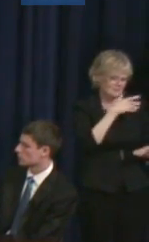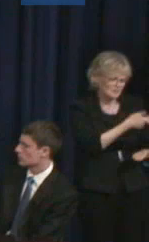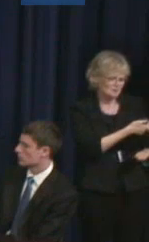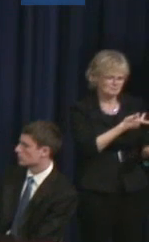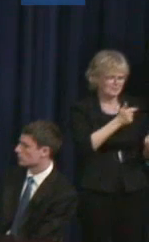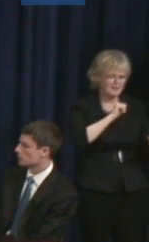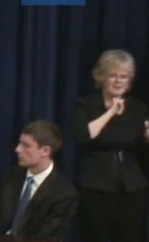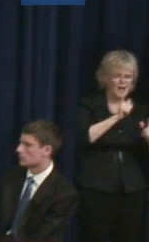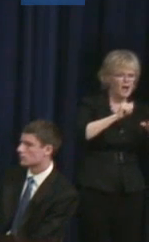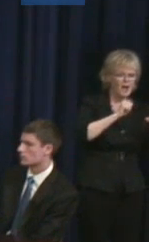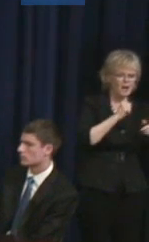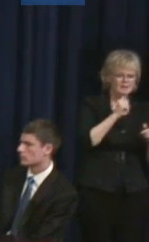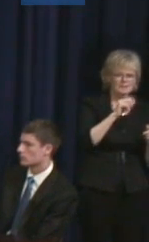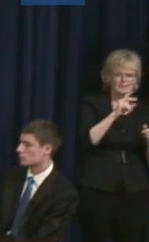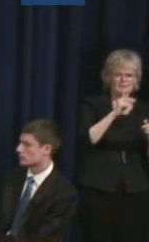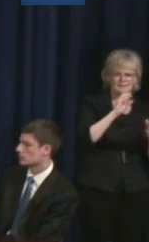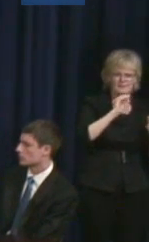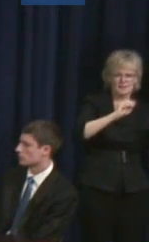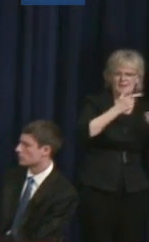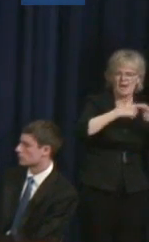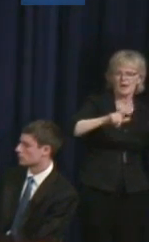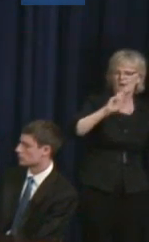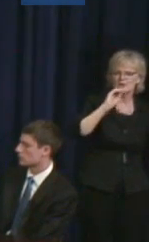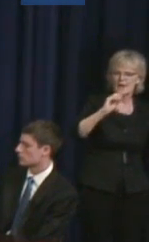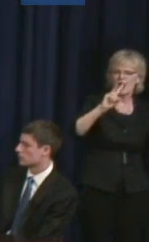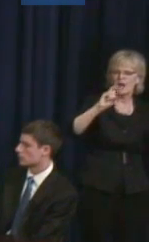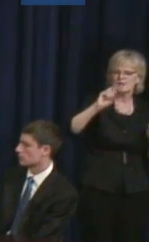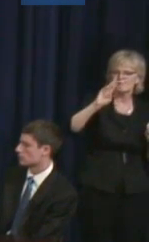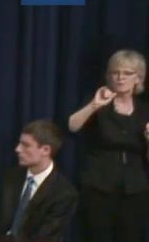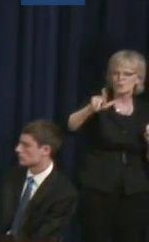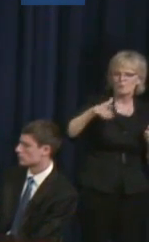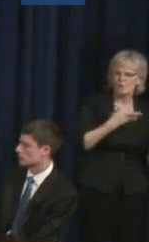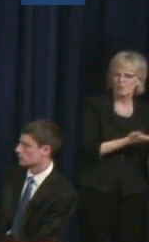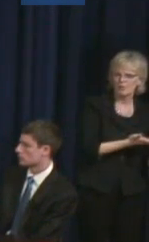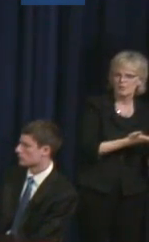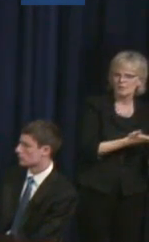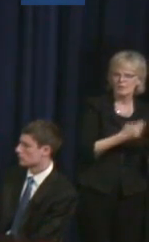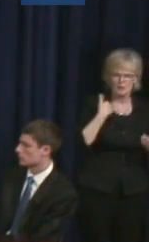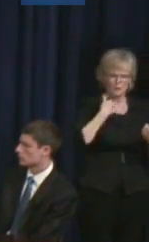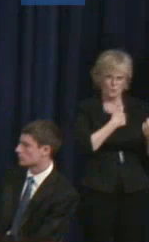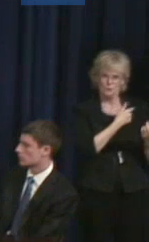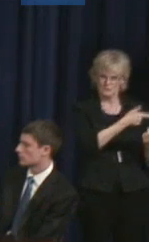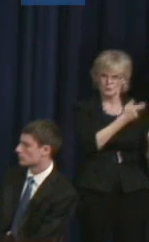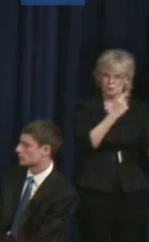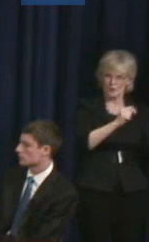And is not -- you know, we're working to get him to advocate for himself, but he's not in a position to do